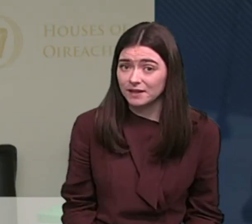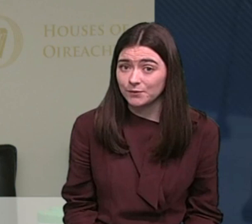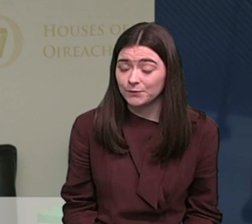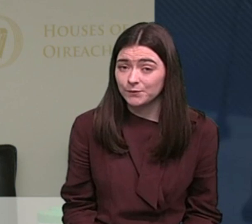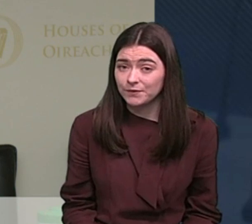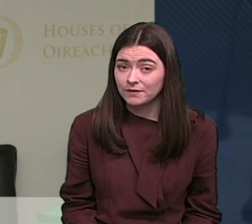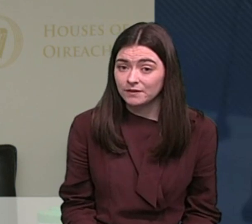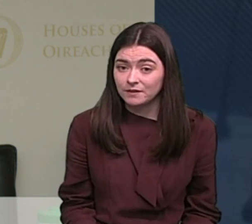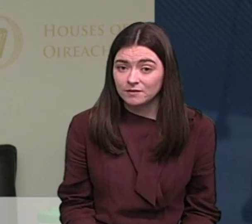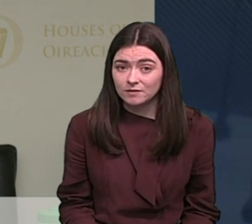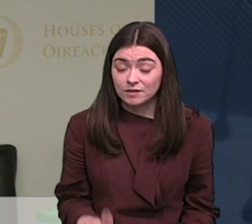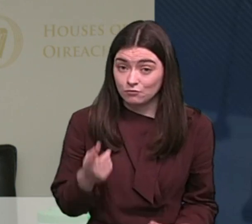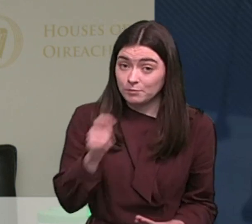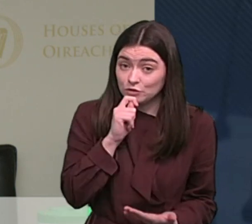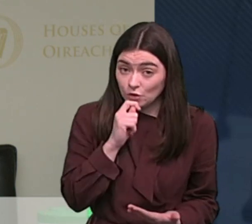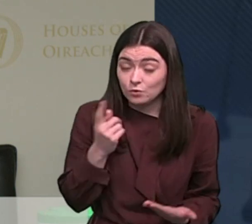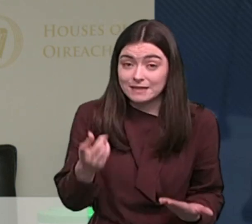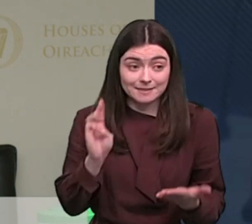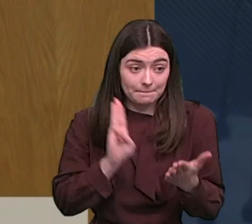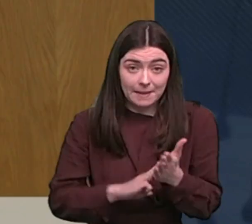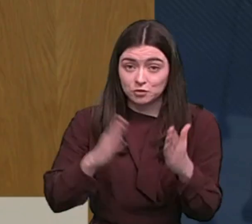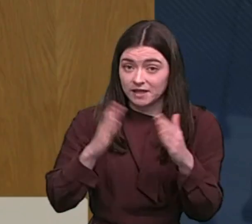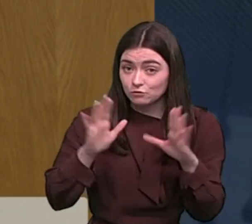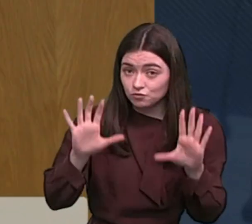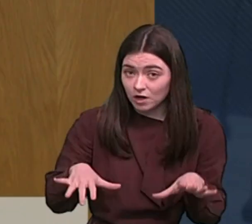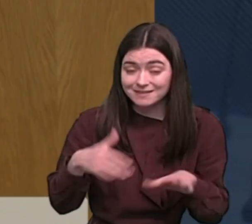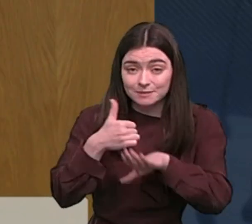closing it] we are being told as members of the Oireachtas that that's based on your report.